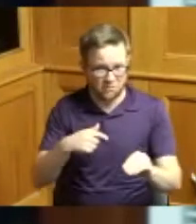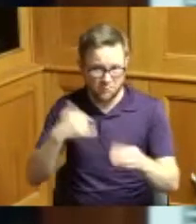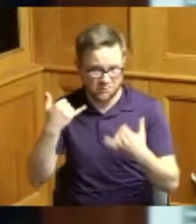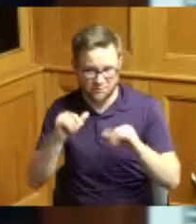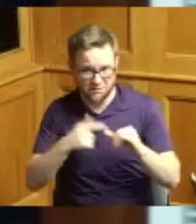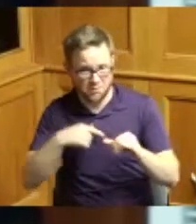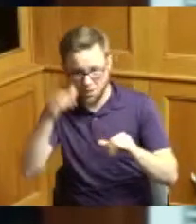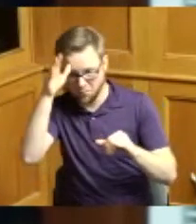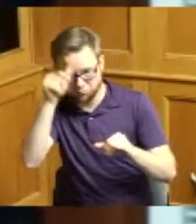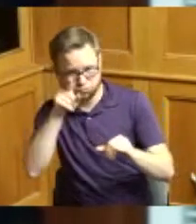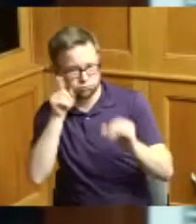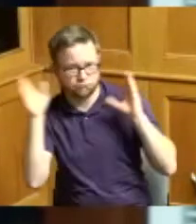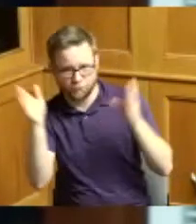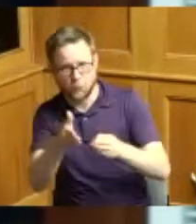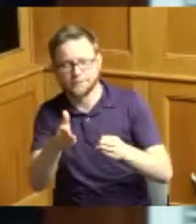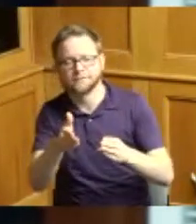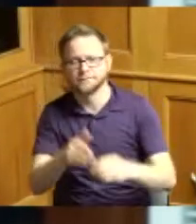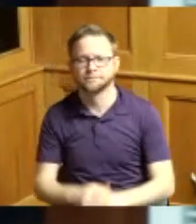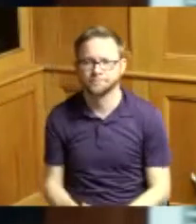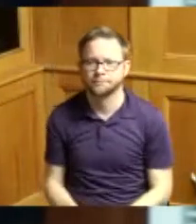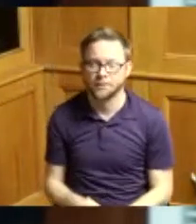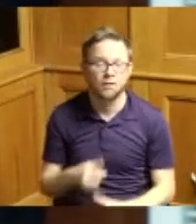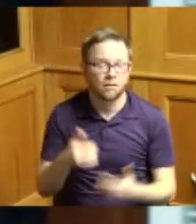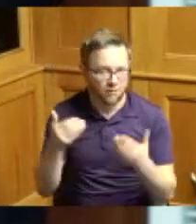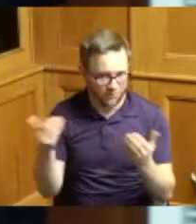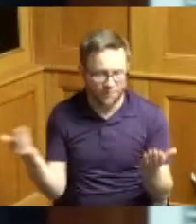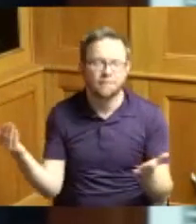the blessing to serve and again to god be the glory for everything that he's